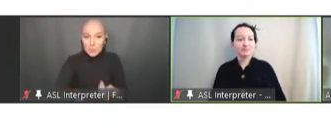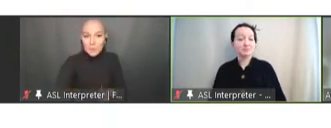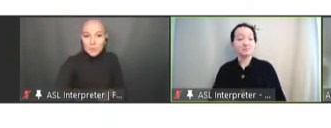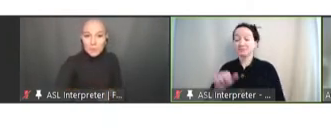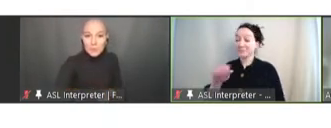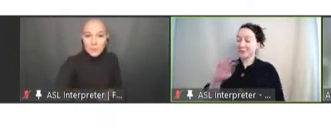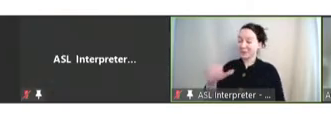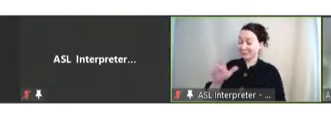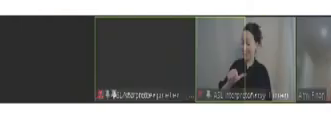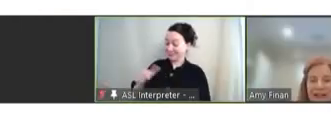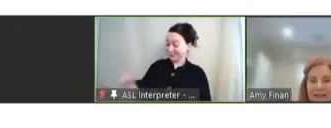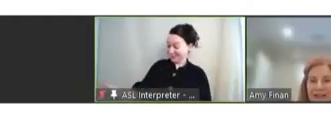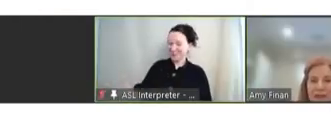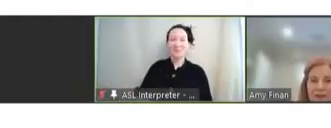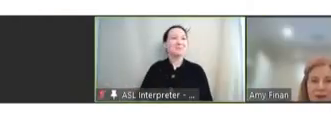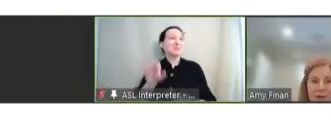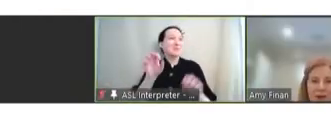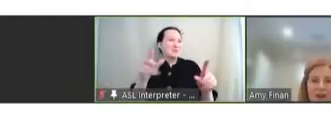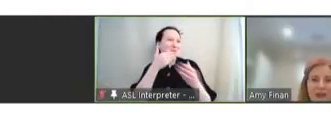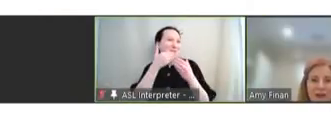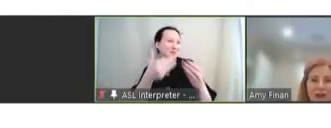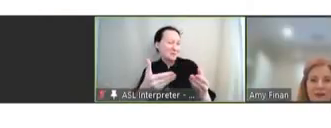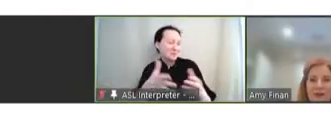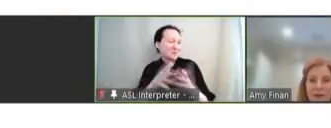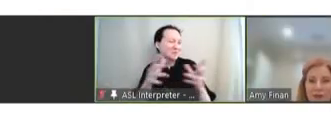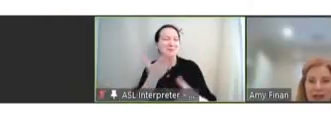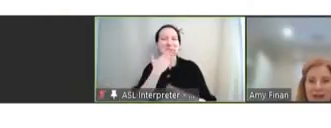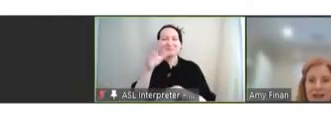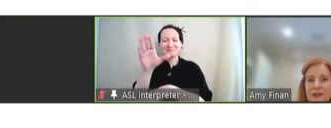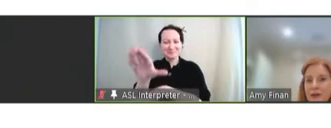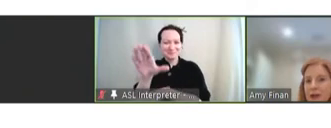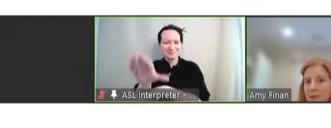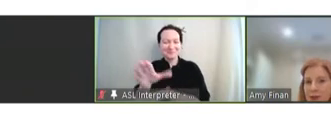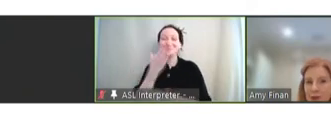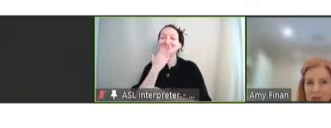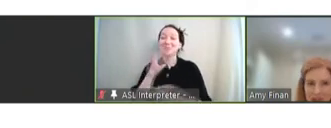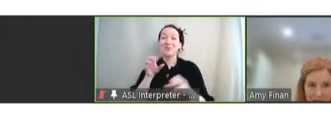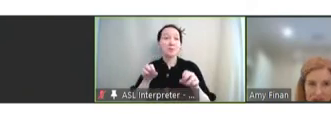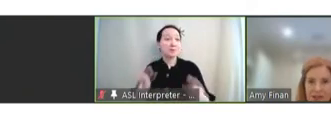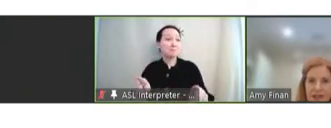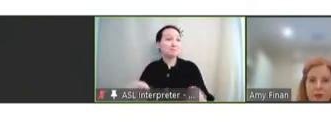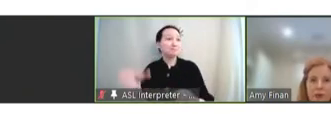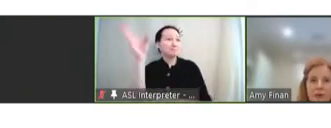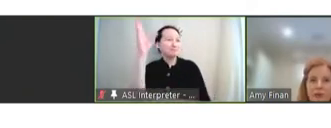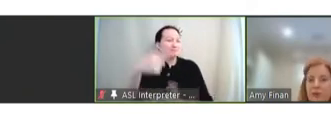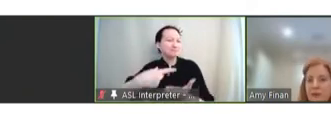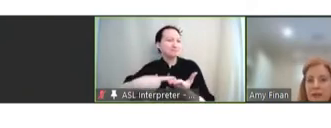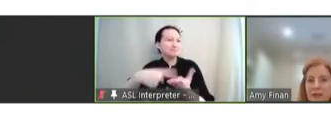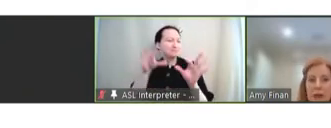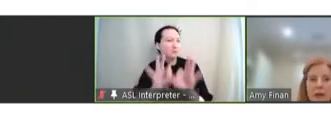Amy Finan: Okay, thank you so much and good afternoon. And thanks for the opportunity to discuss the critical role of